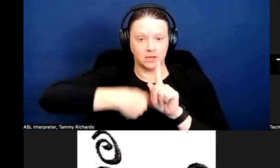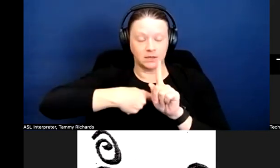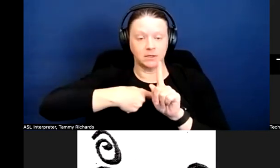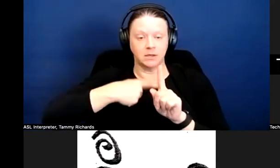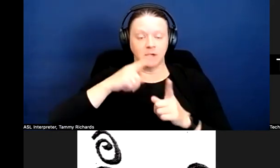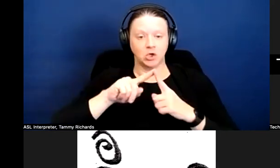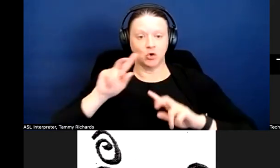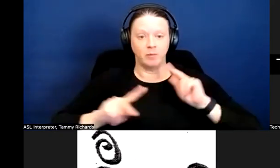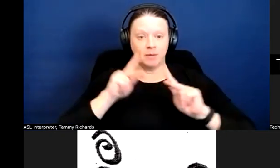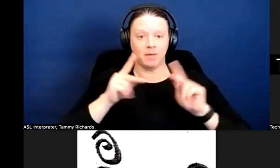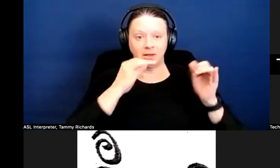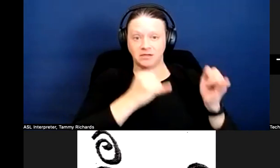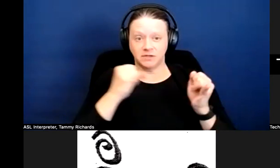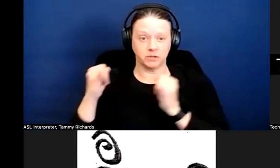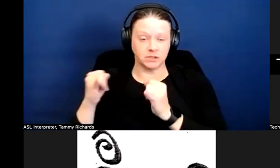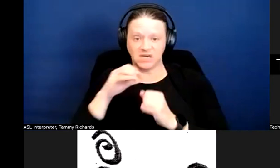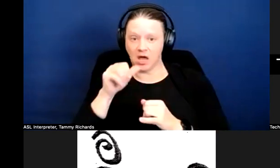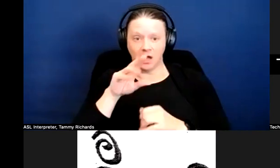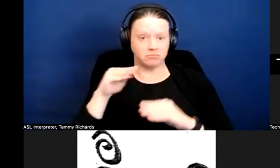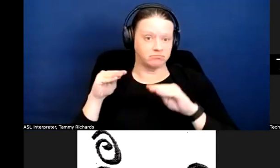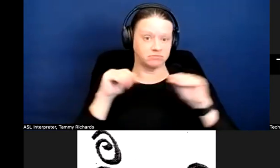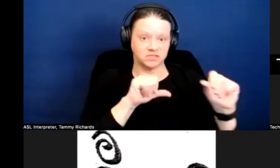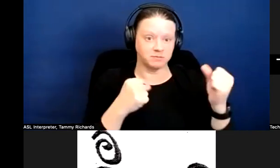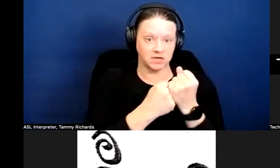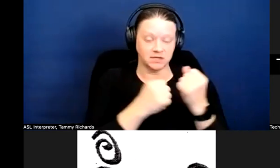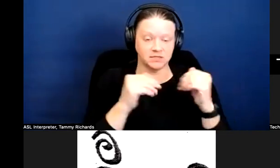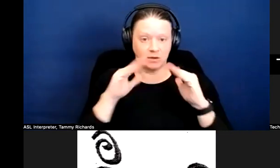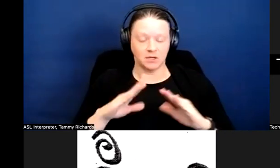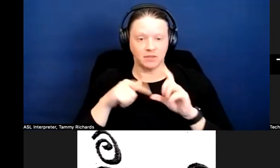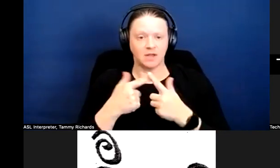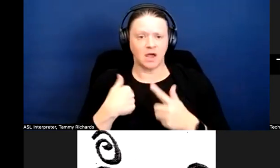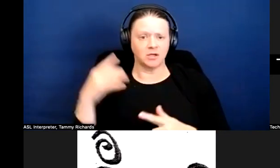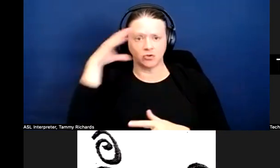to people individually, not subsidized housing, then I would assume you would do the analysis